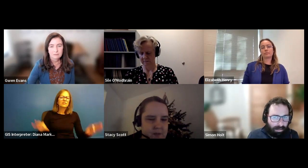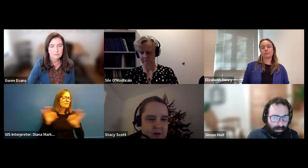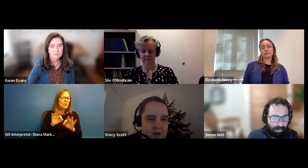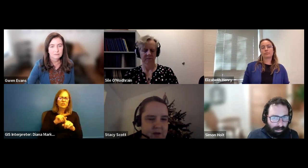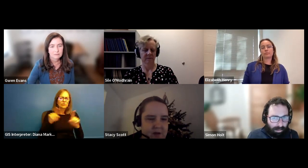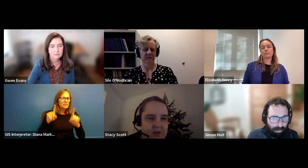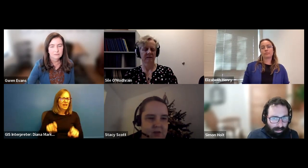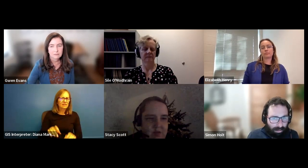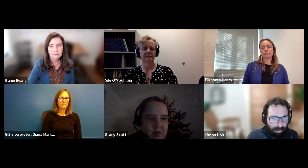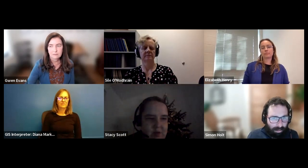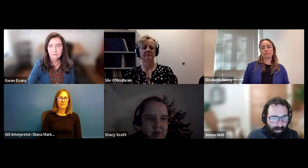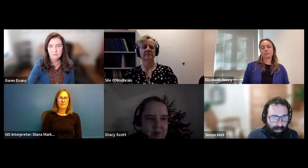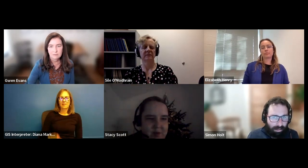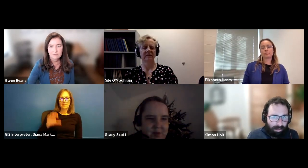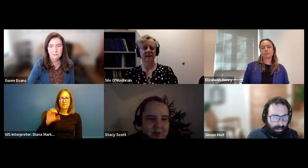Stacy Scott: Hi, it's Stacey. Shall I take that one?